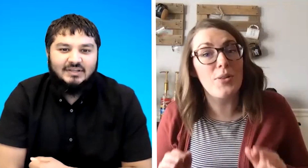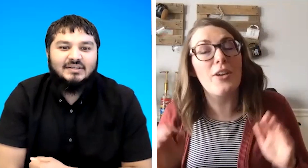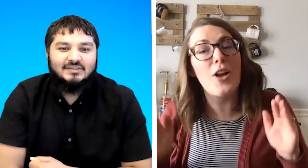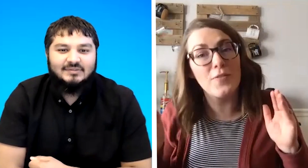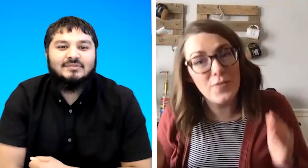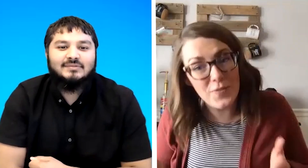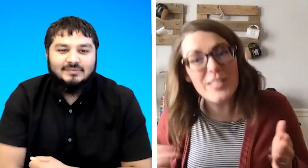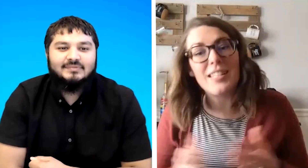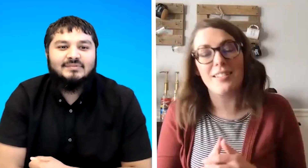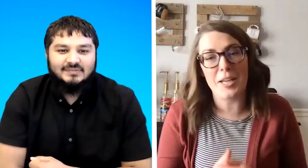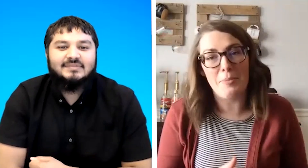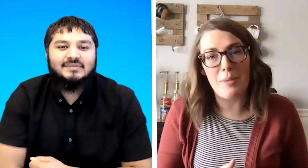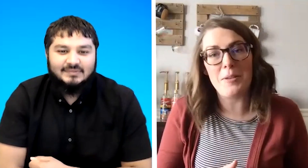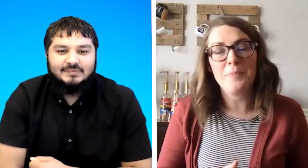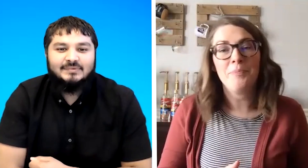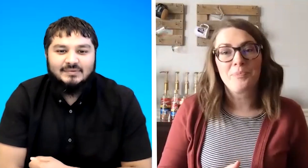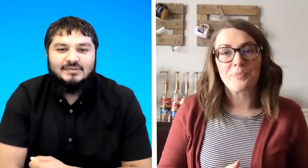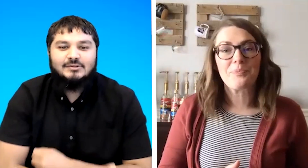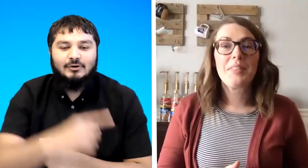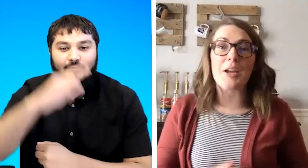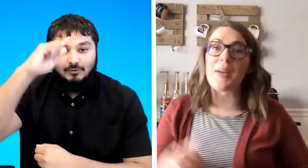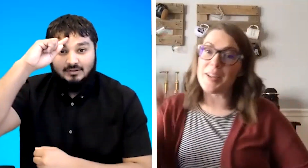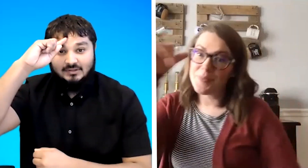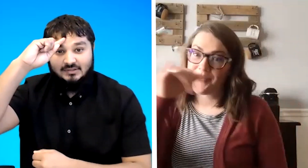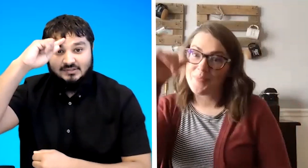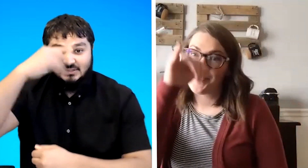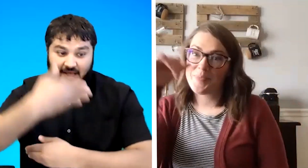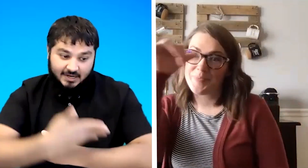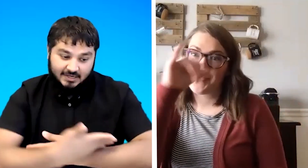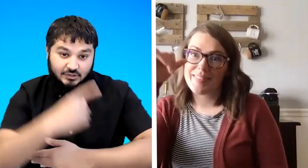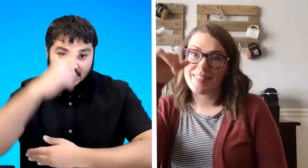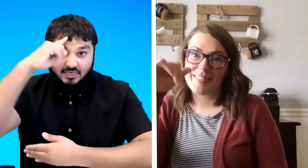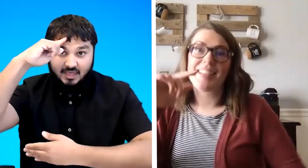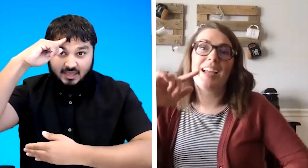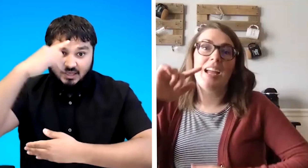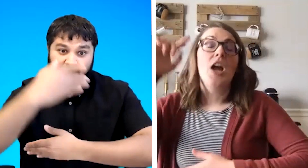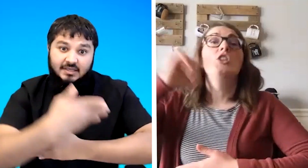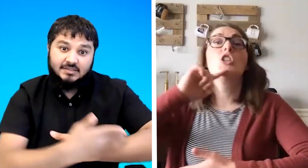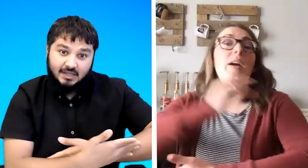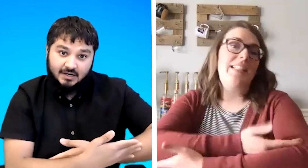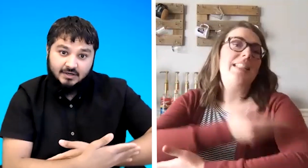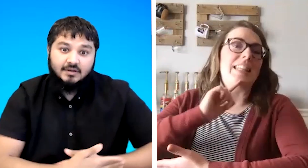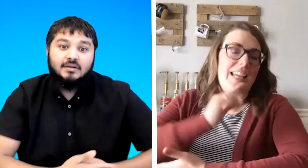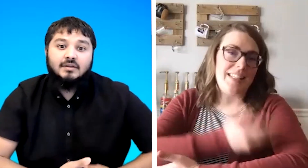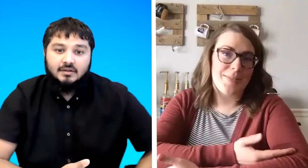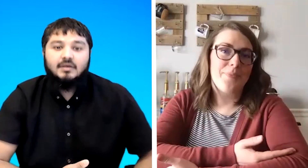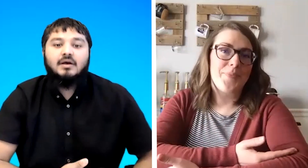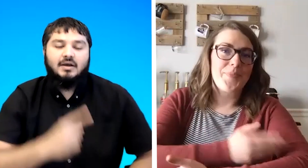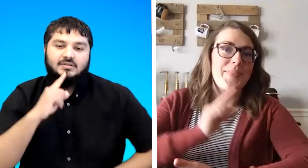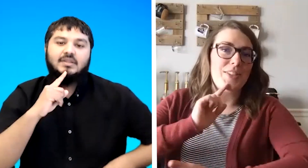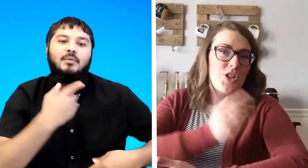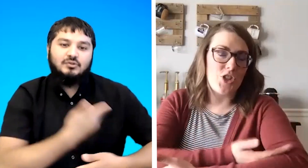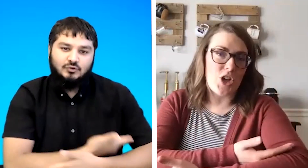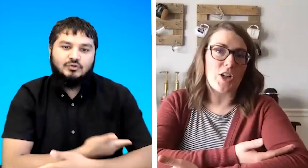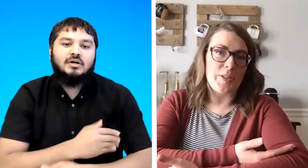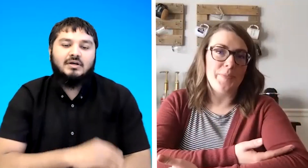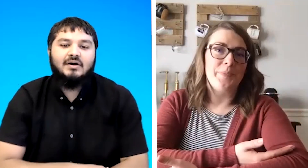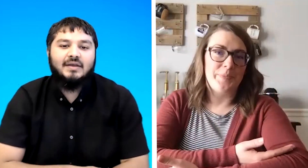are not physically a baby so okay son did you say this no i did this okay so that one's better okay